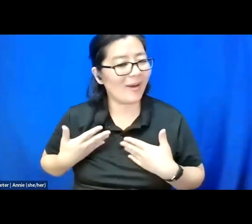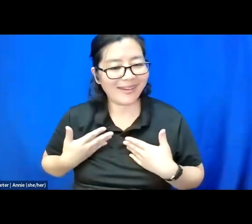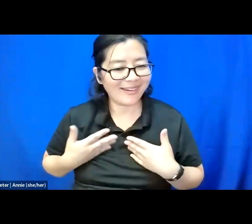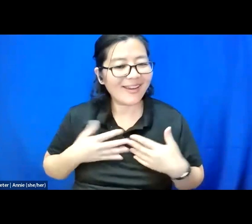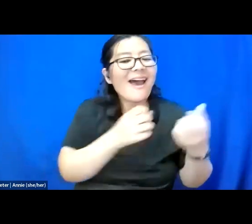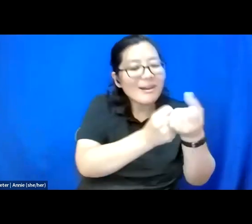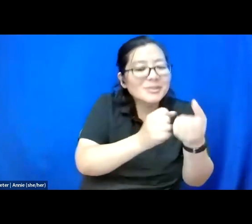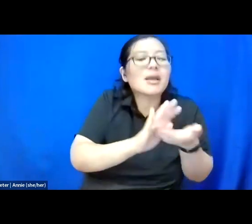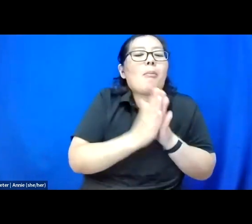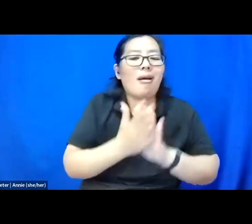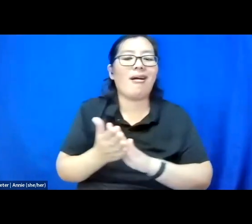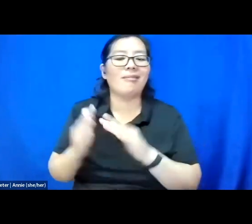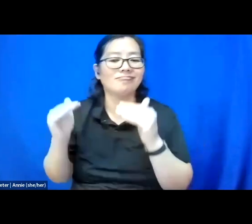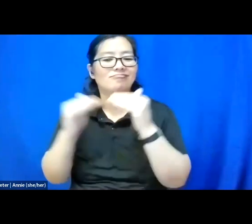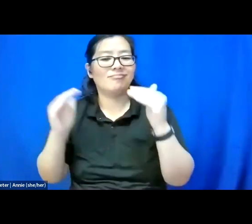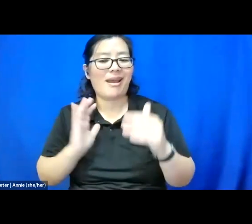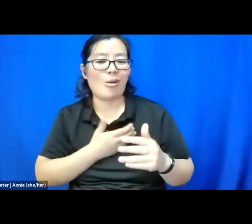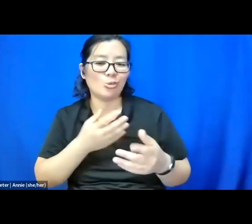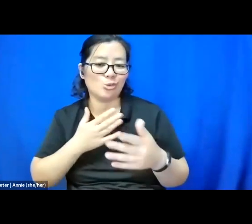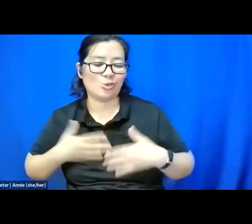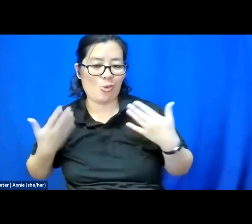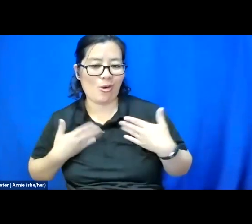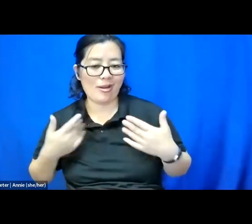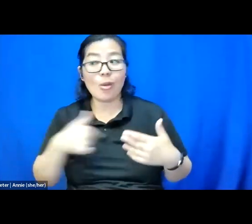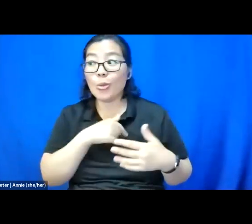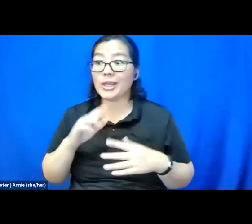and we can create joy as advocacy.